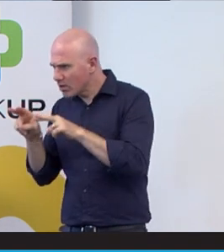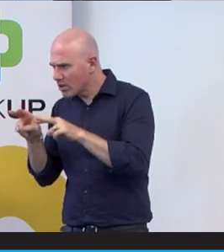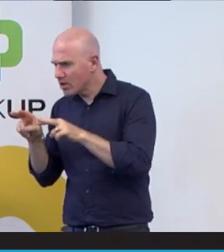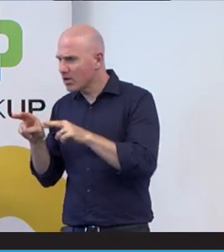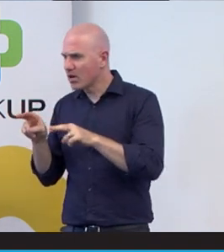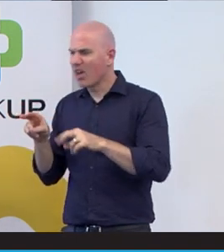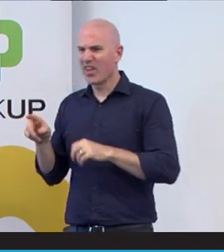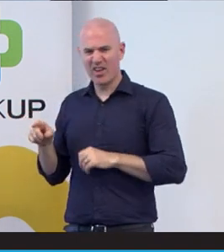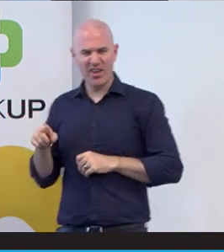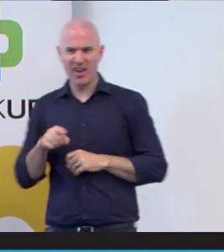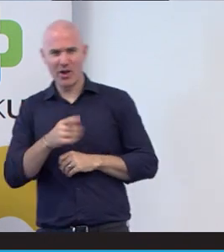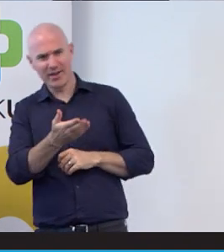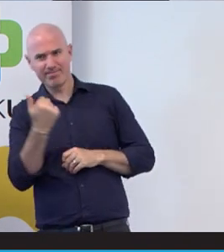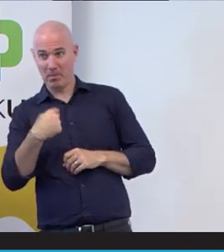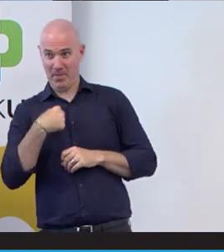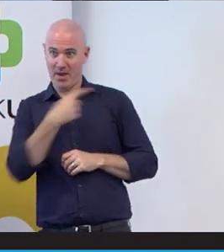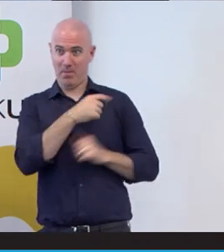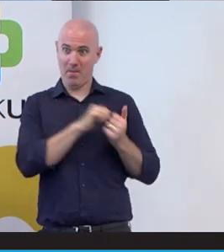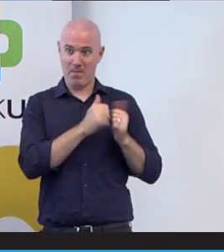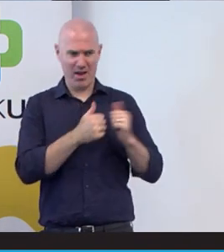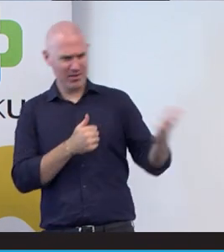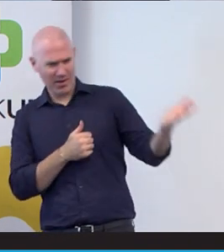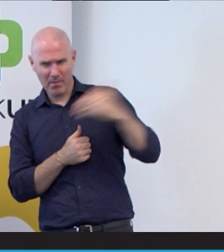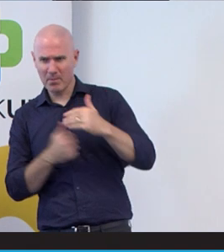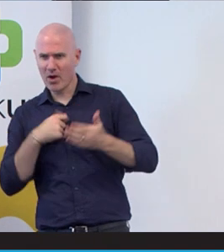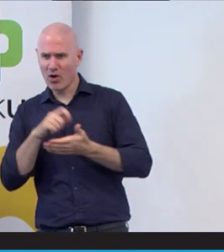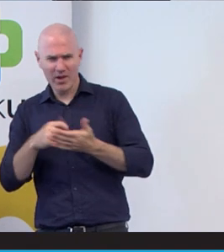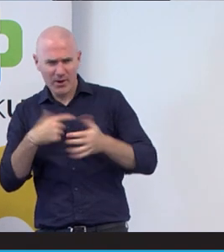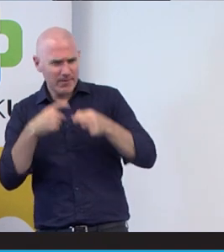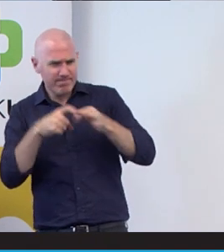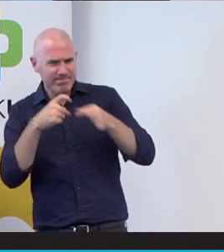mate in the office and said all these questions and this is what I'm doing.